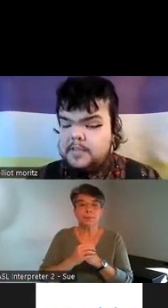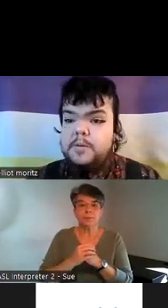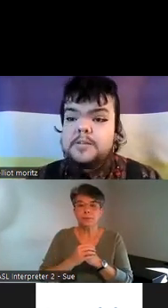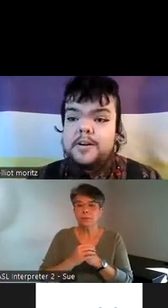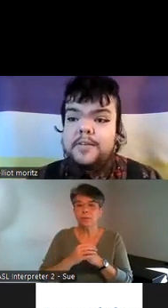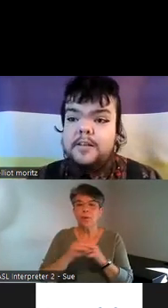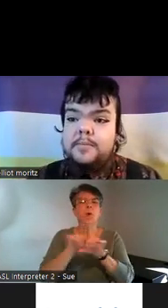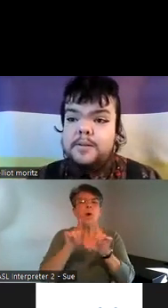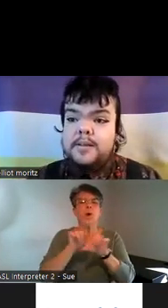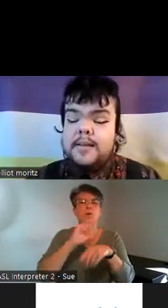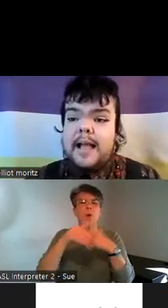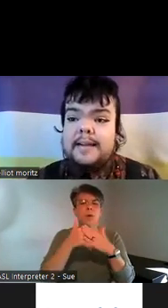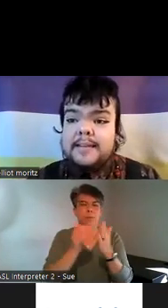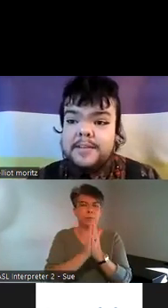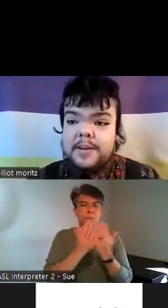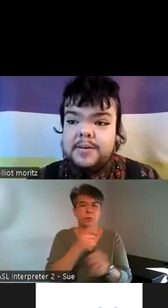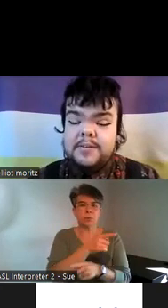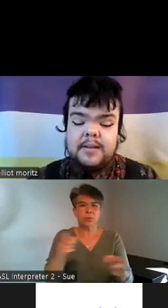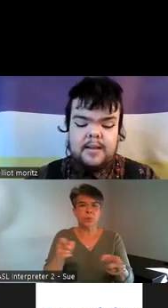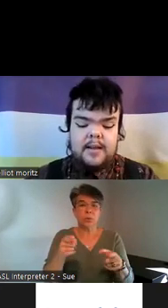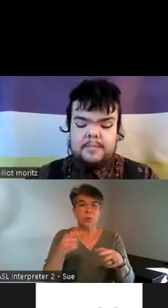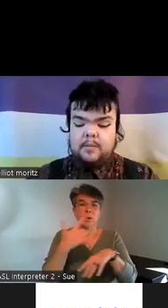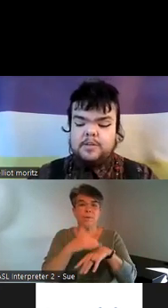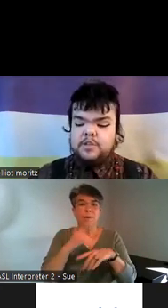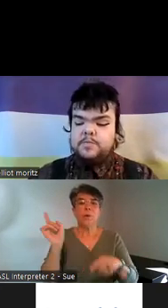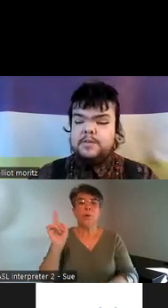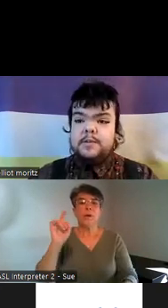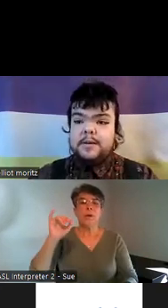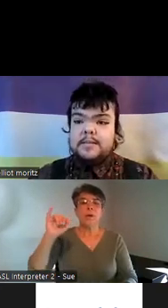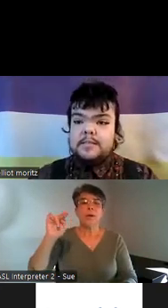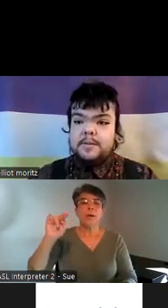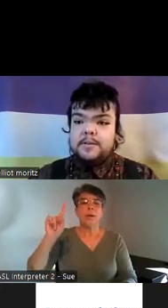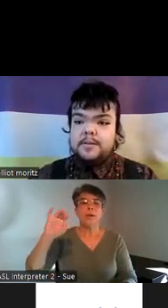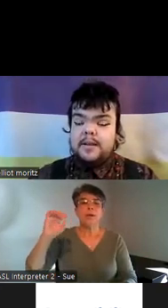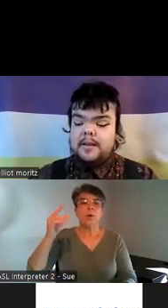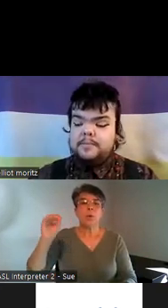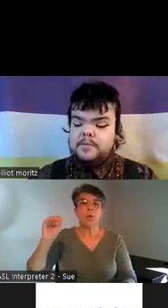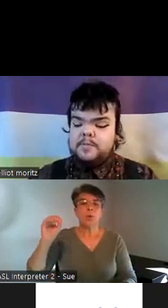these books are available at Indigo um I wanted to choose books that were accessible um to as